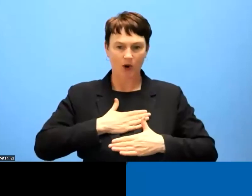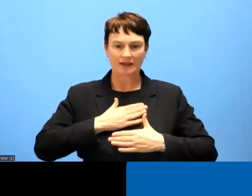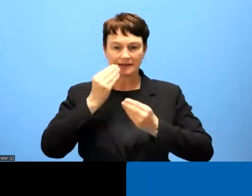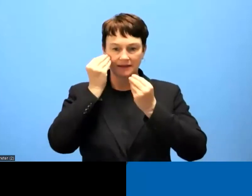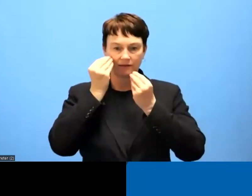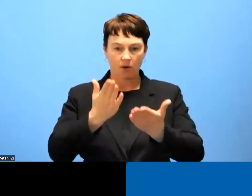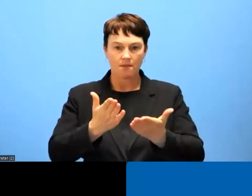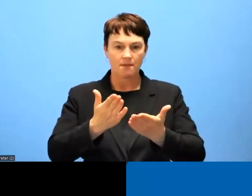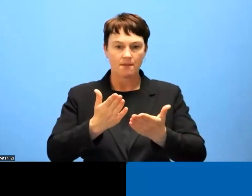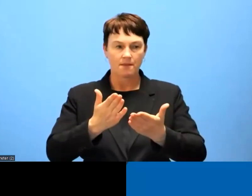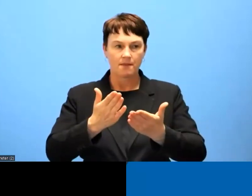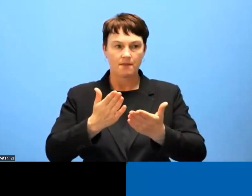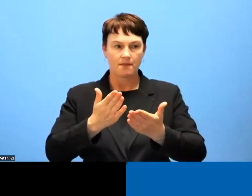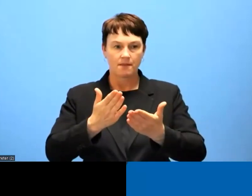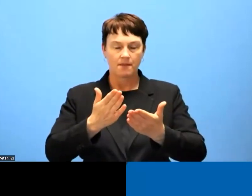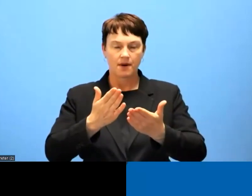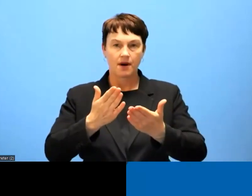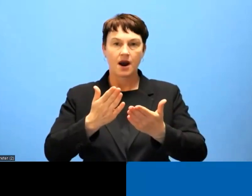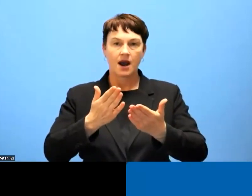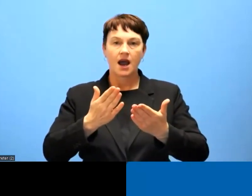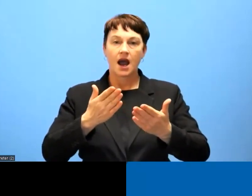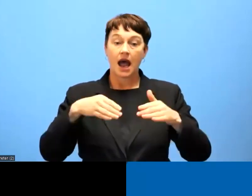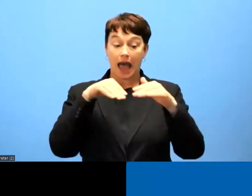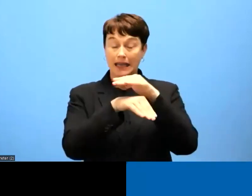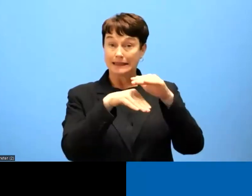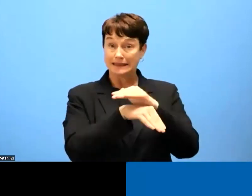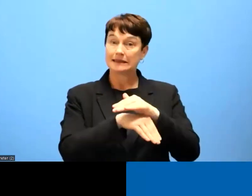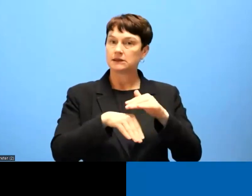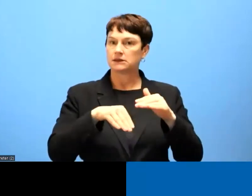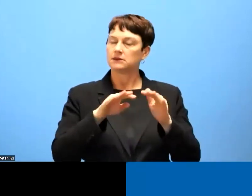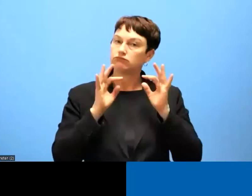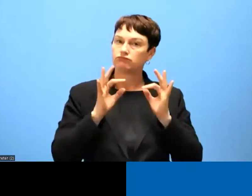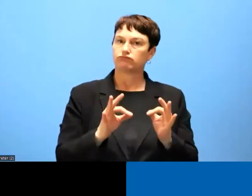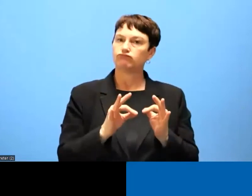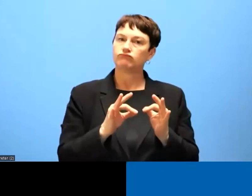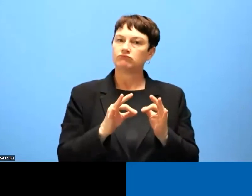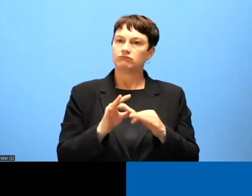lack of accessible of accessibility, professional accessibility, in the public sector, this